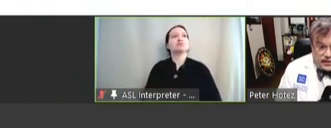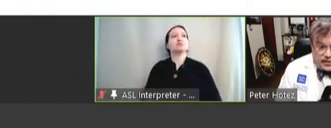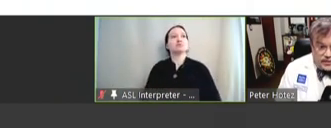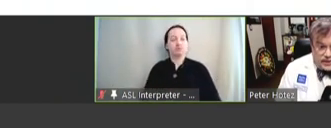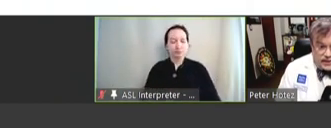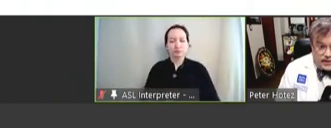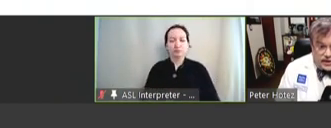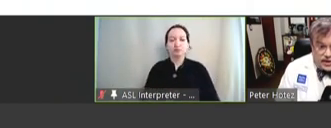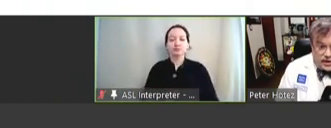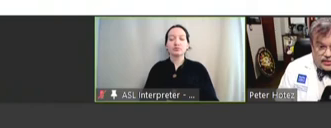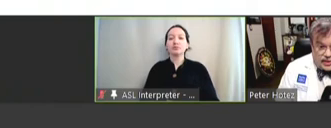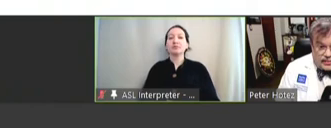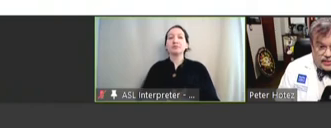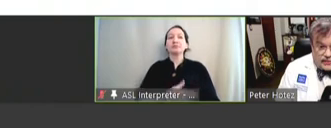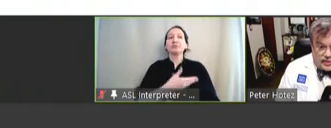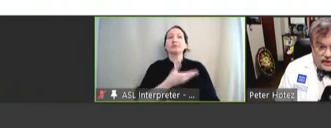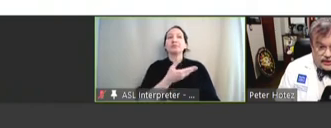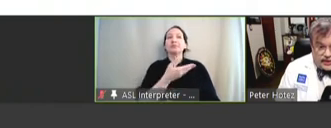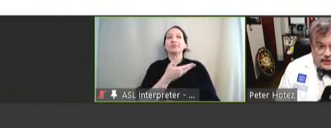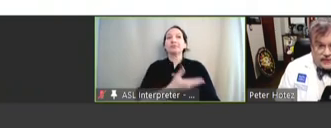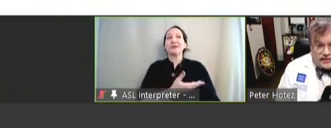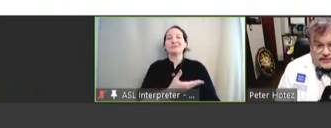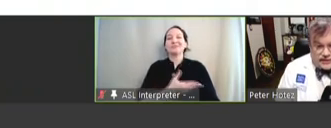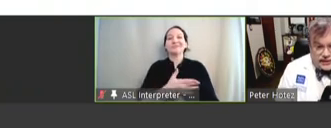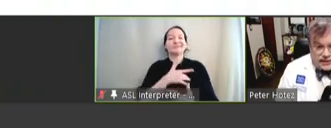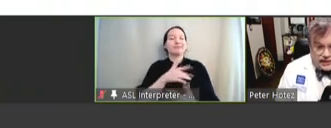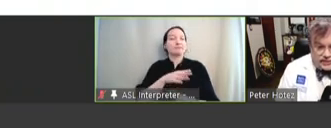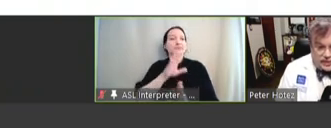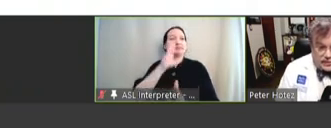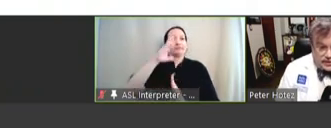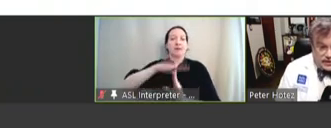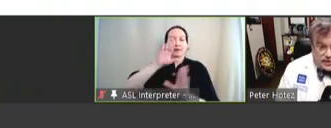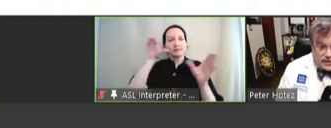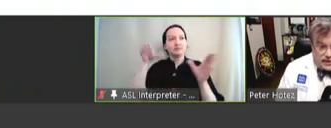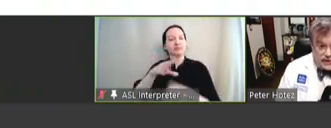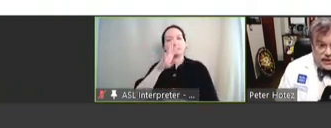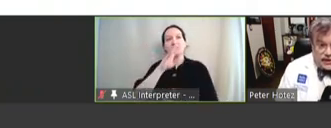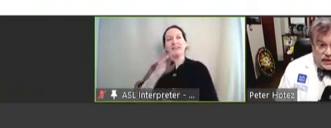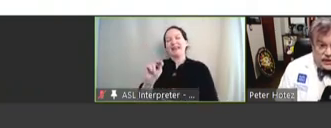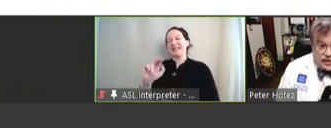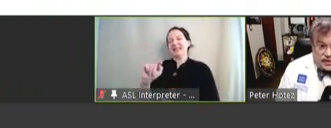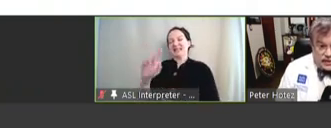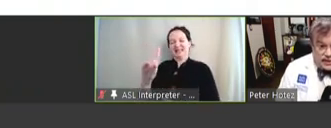So, this is one of our major activities for neglected tropical diseases -- targeting